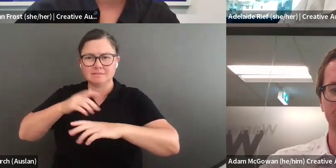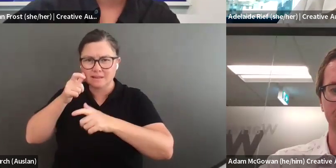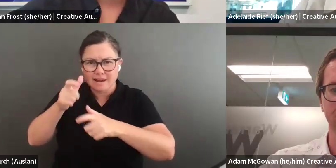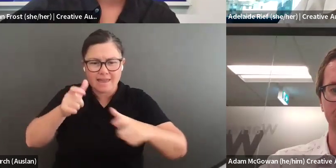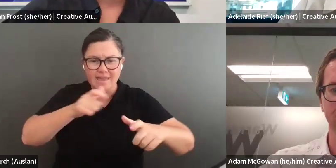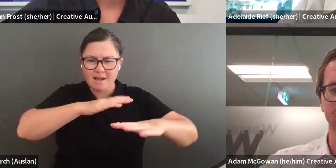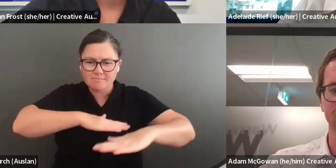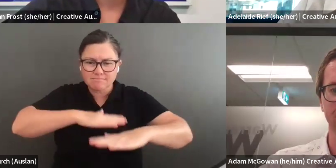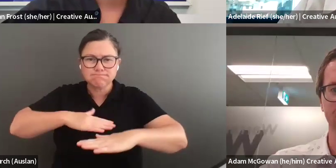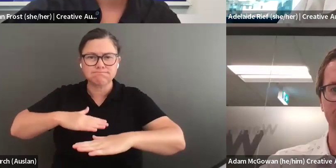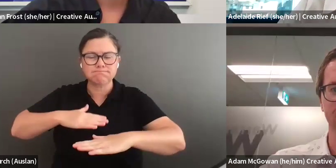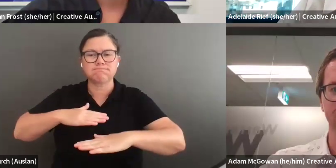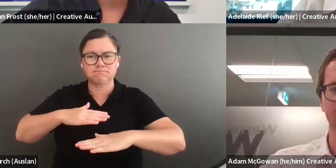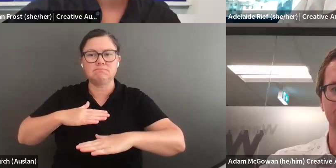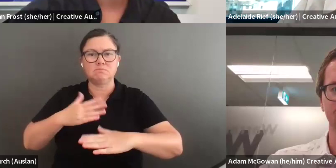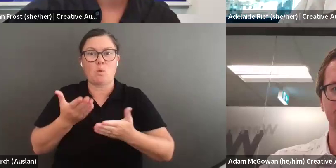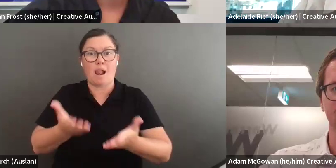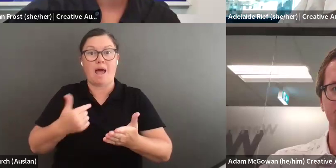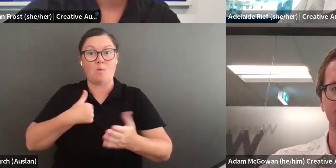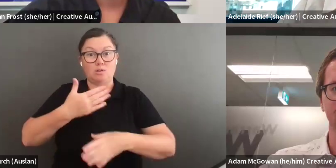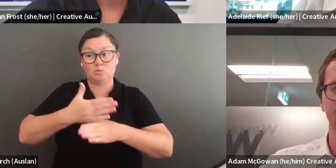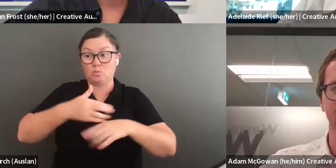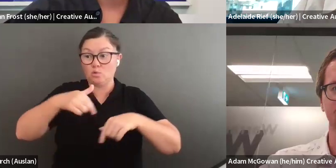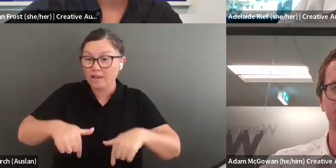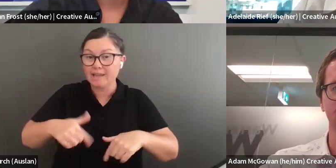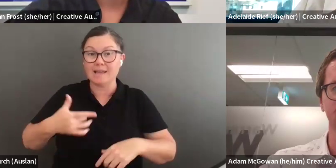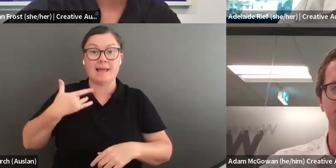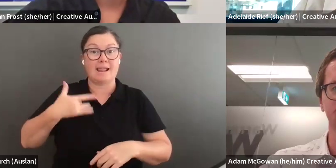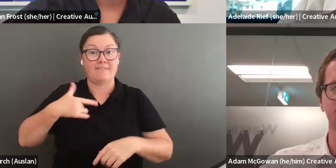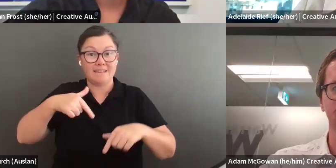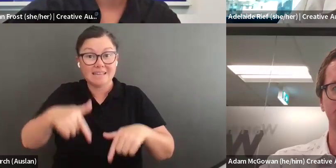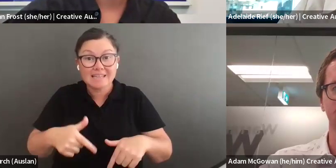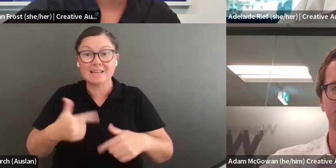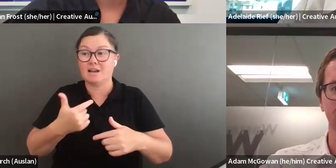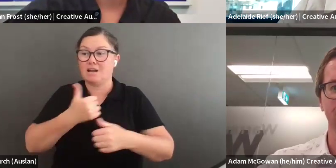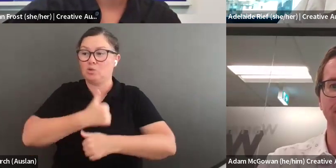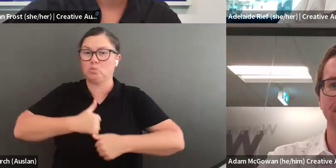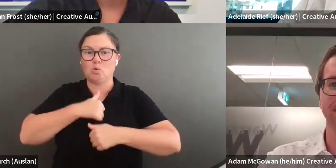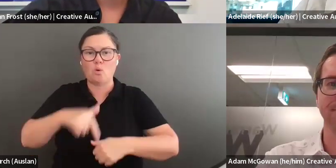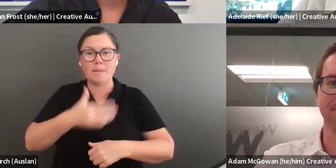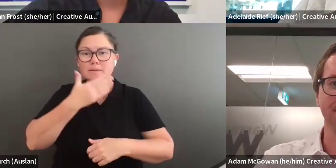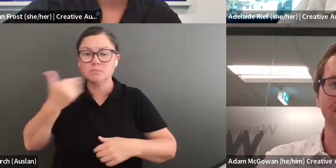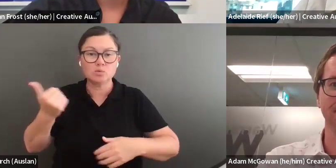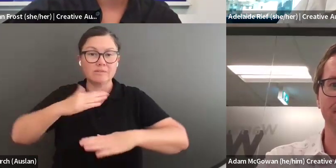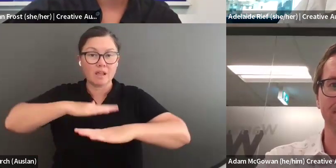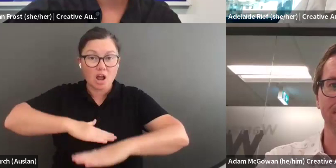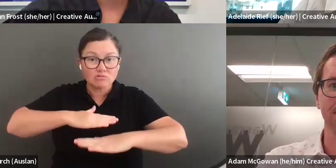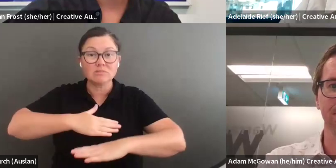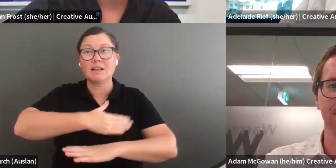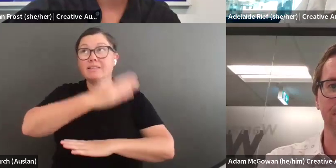for this land to enable us to do this work here, and to live here, and enjoy this beautiful country